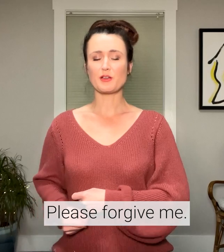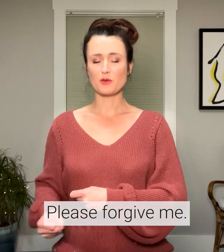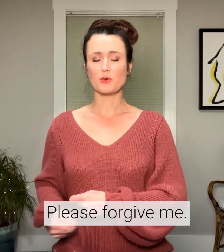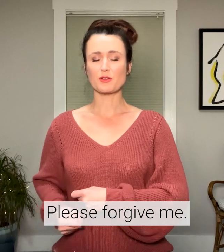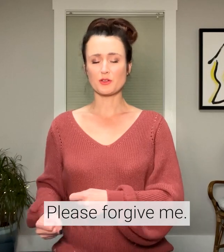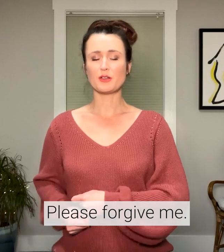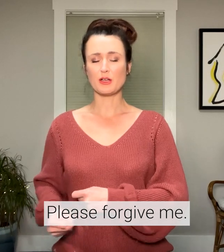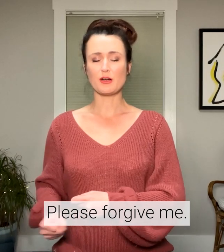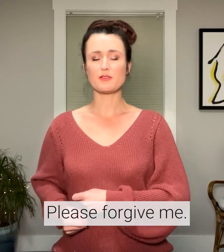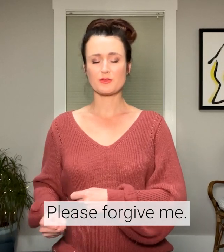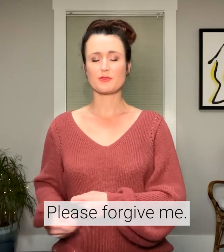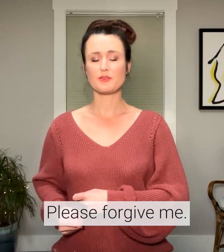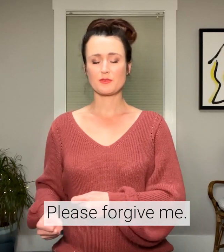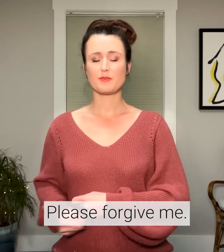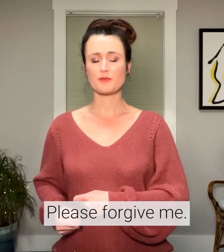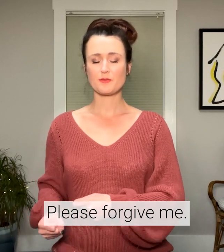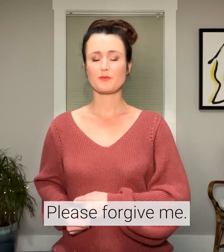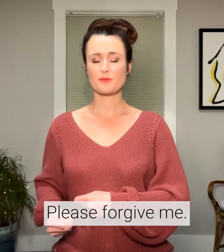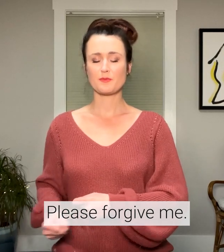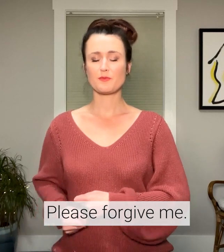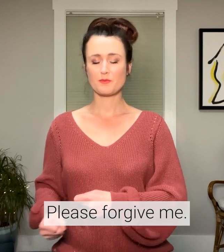you weren't good enough.